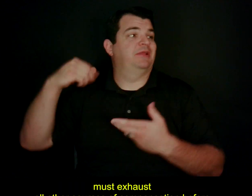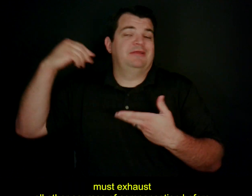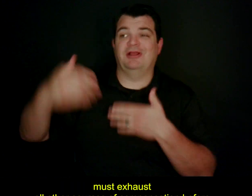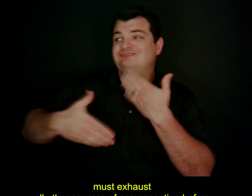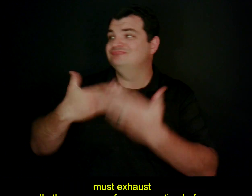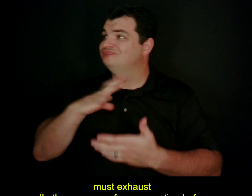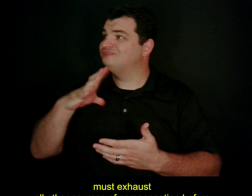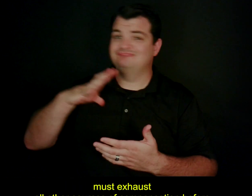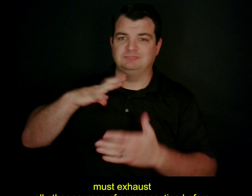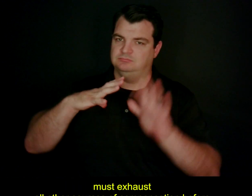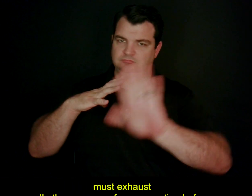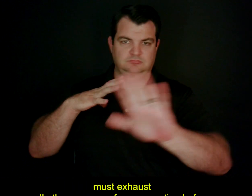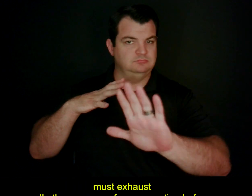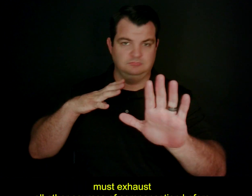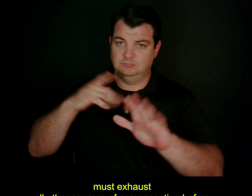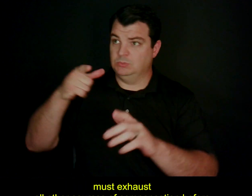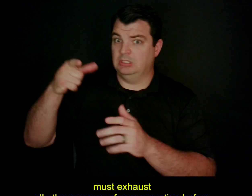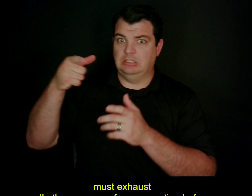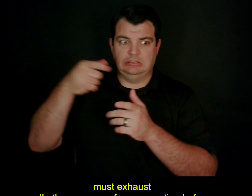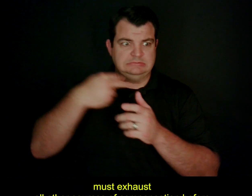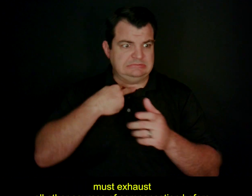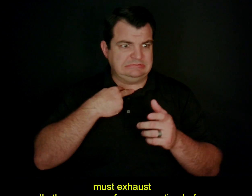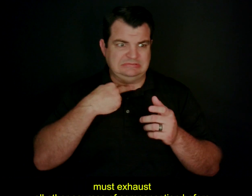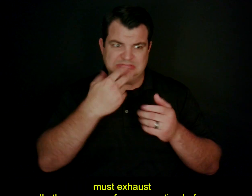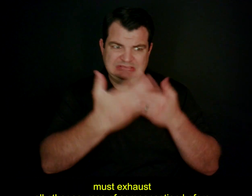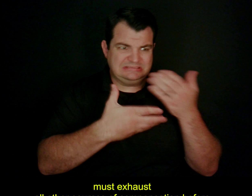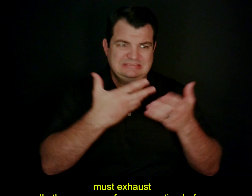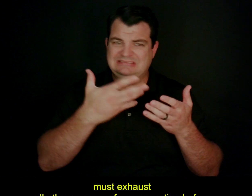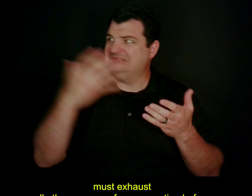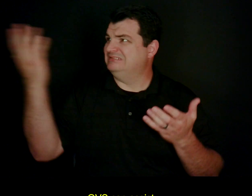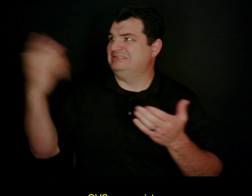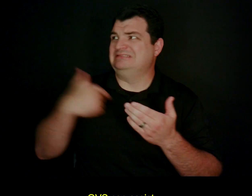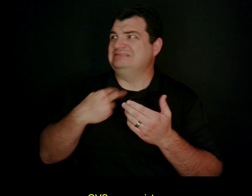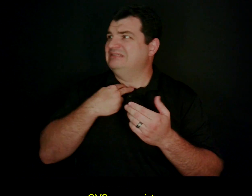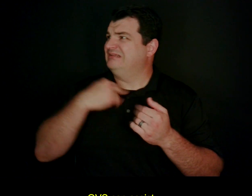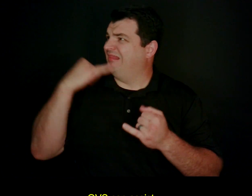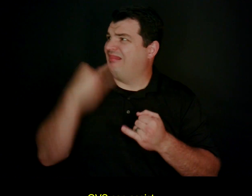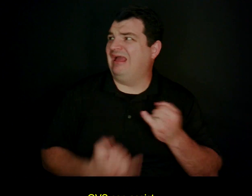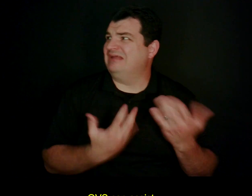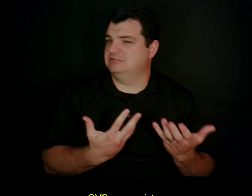must exhaust all other sources of compensation before OVS can assist.